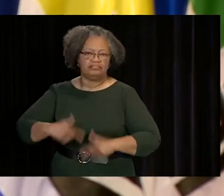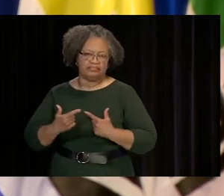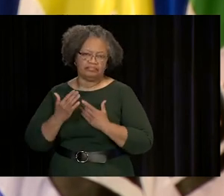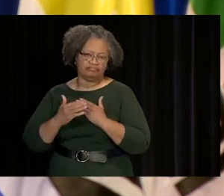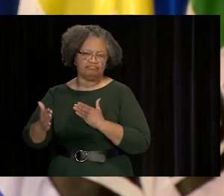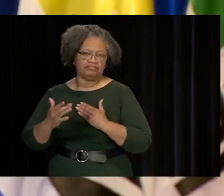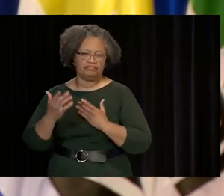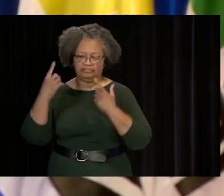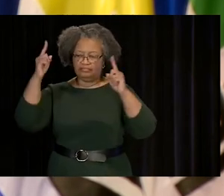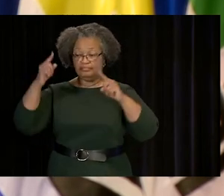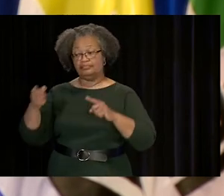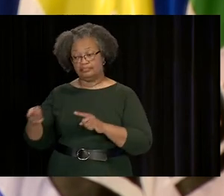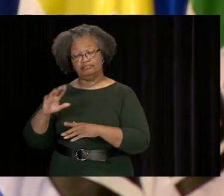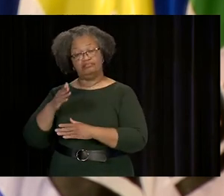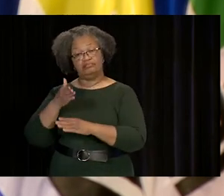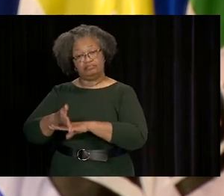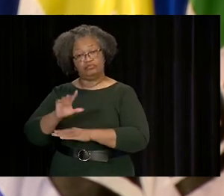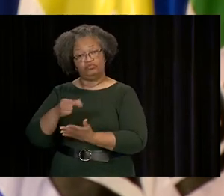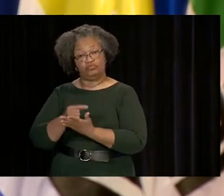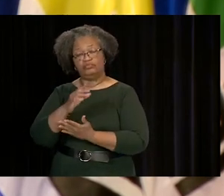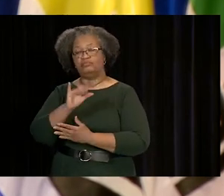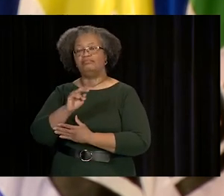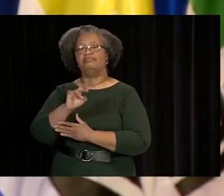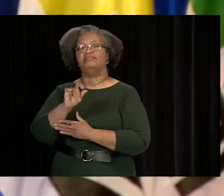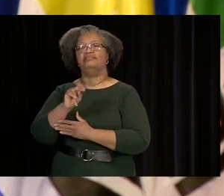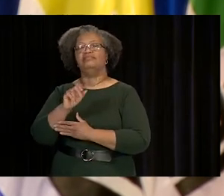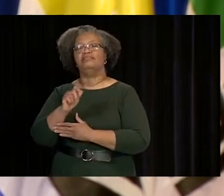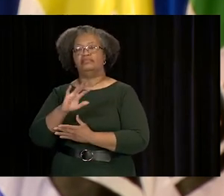ON FOR WHAT WOULD EVENTUALLY BECOME LIFE-LONG SUCCESS.